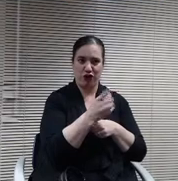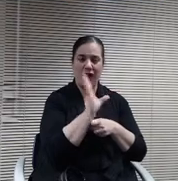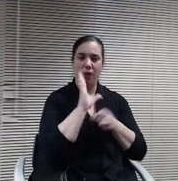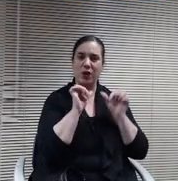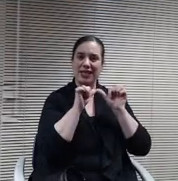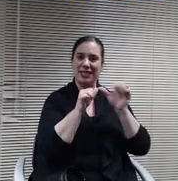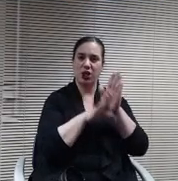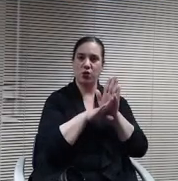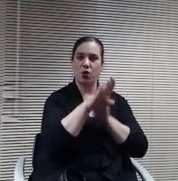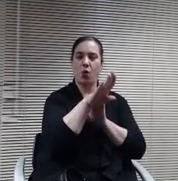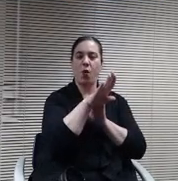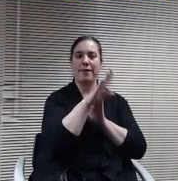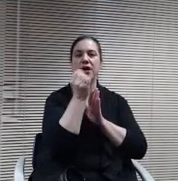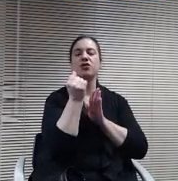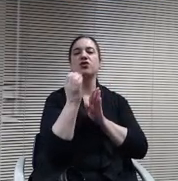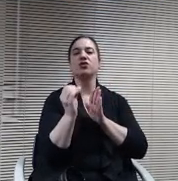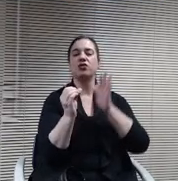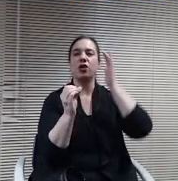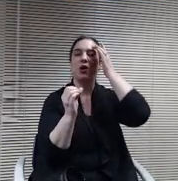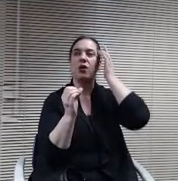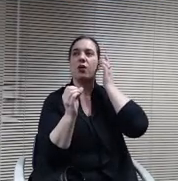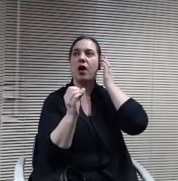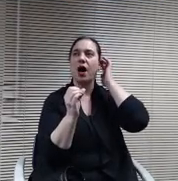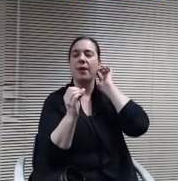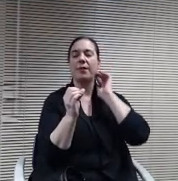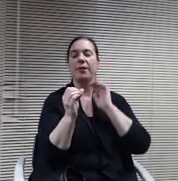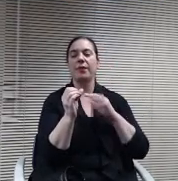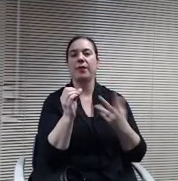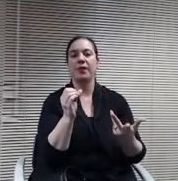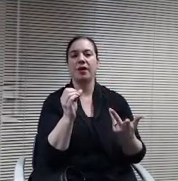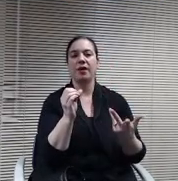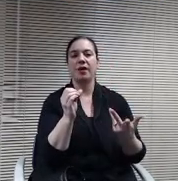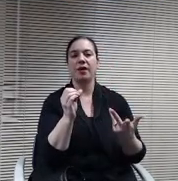go up. So similar to the success we've had in other programs,